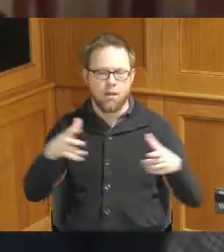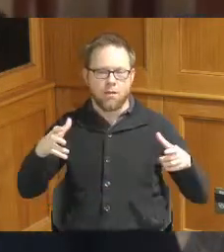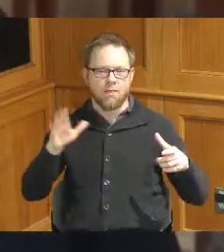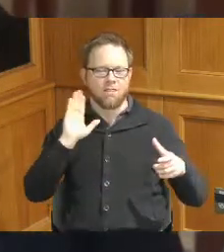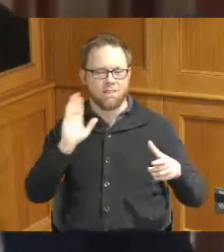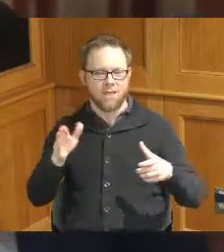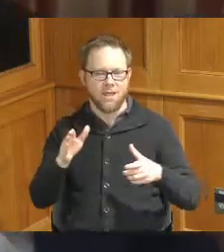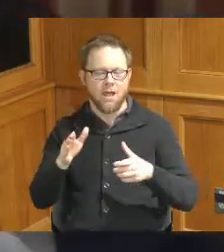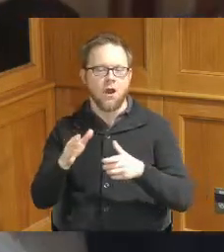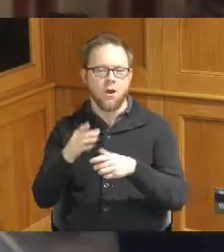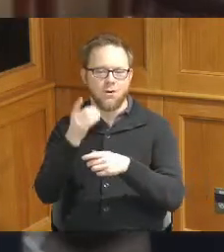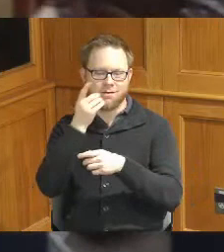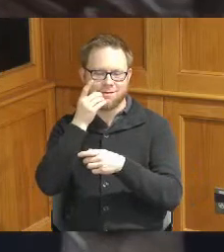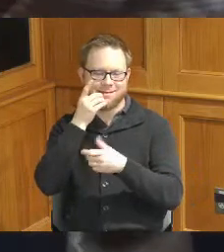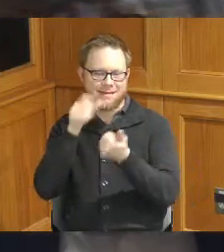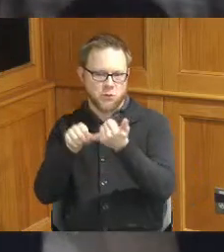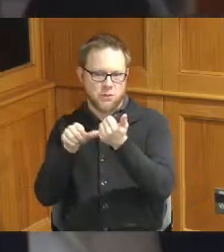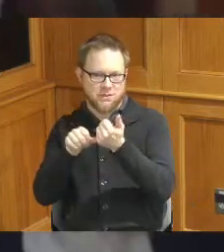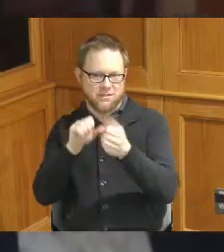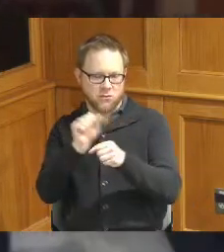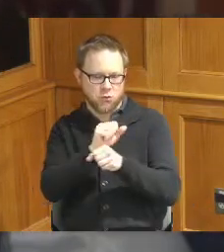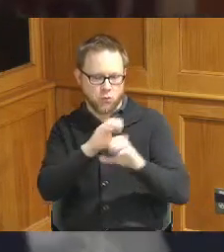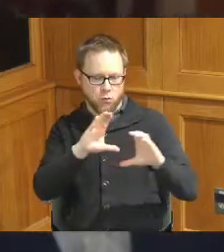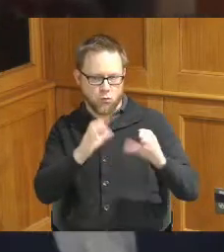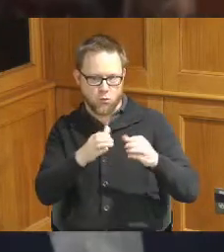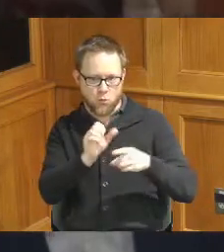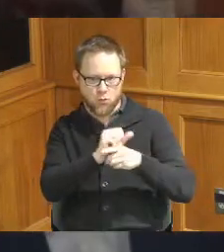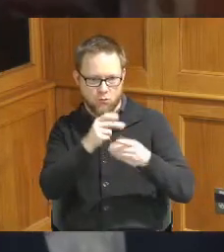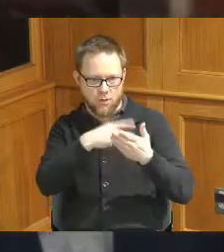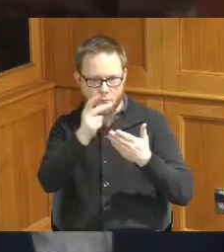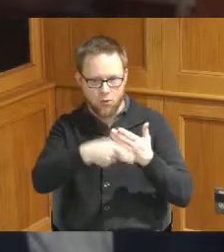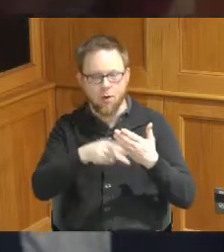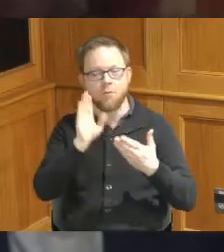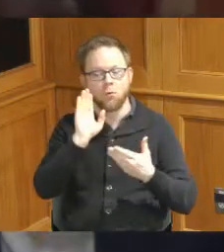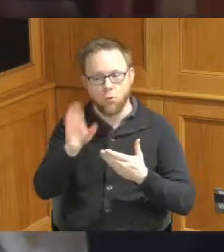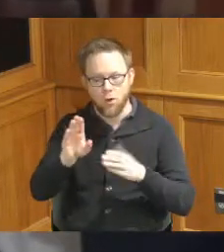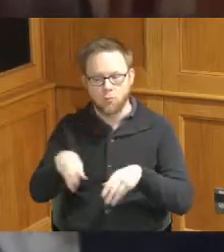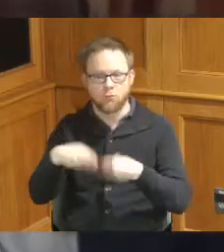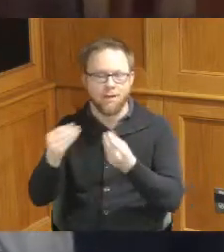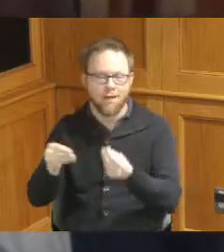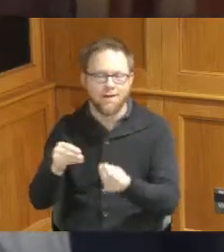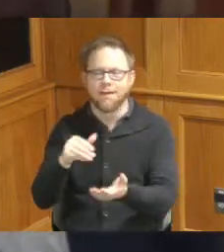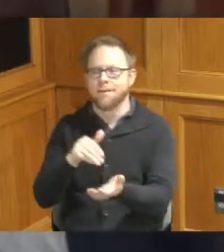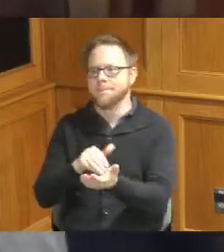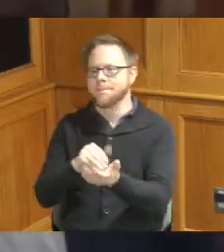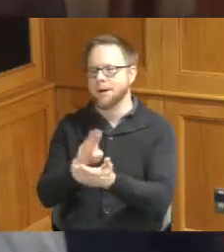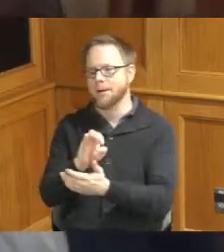assistance Workforce training program to include training for medical billing Patient Advocate and